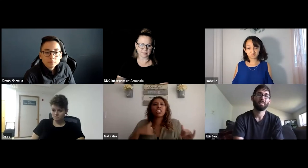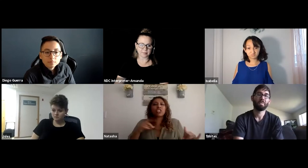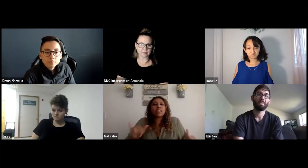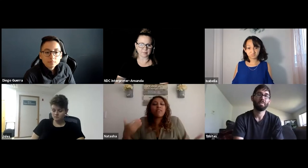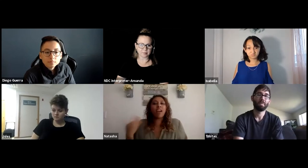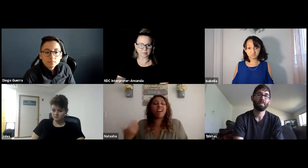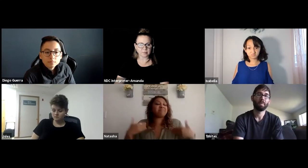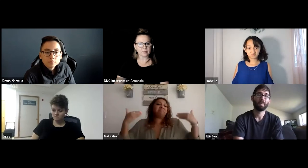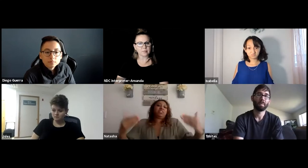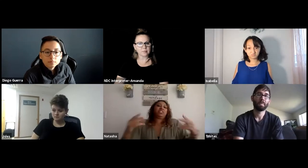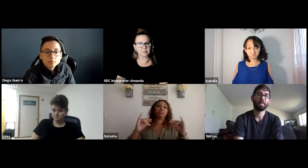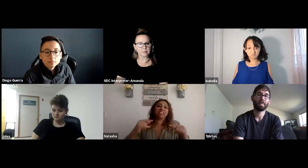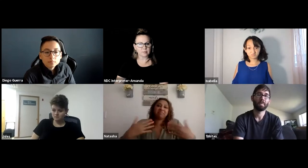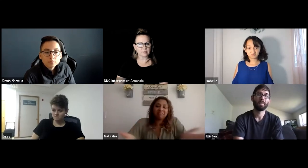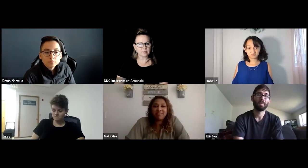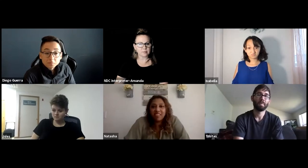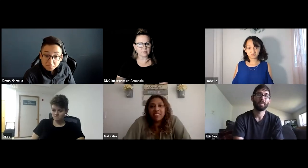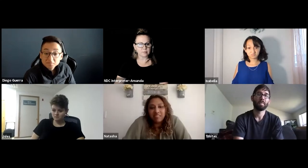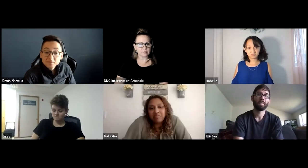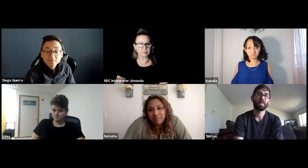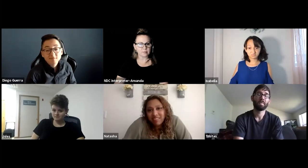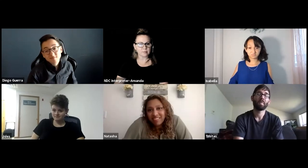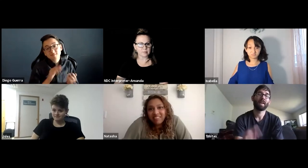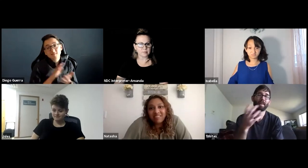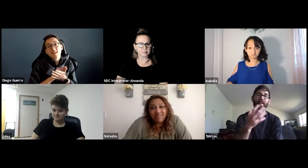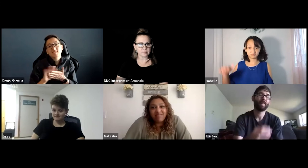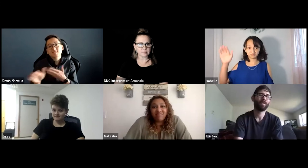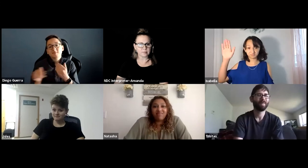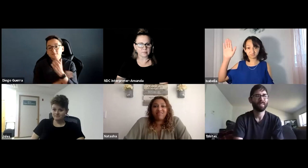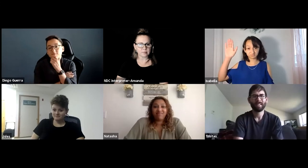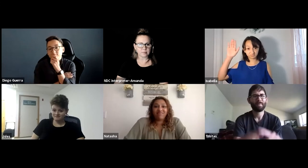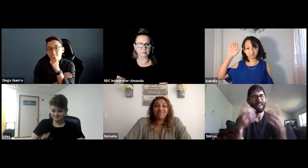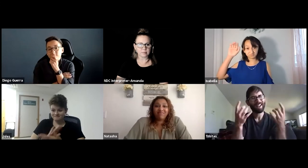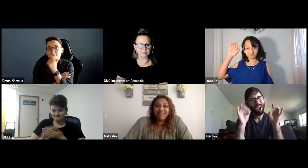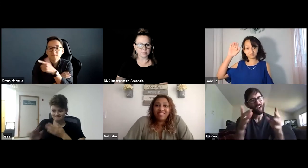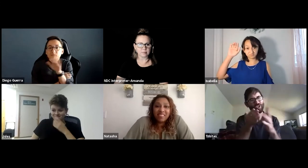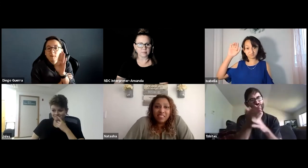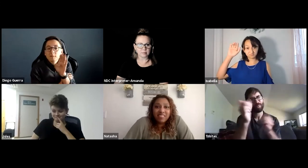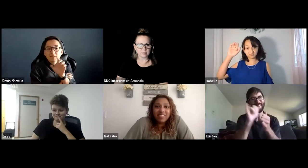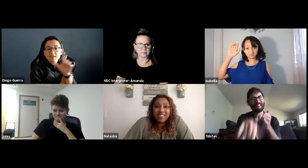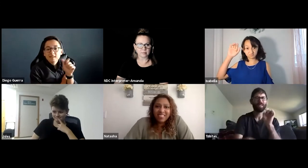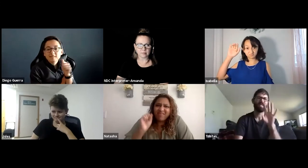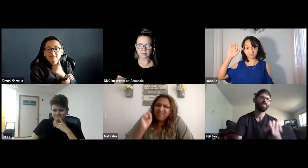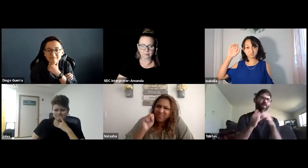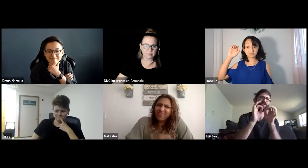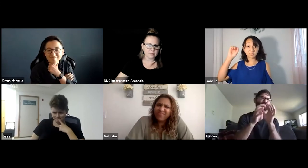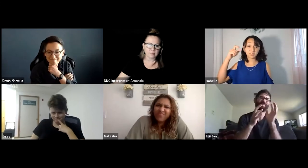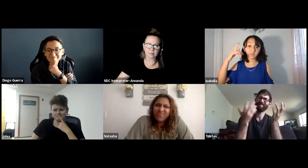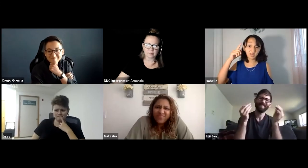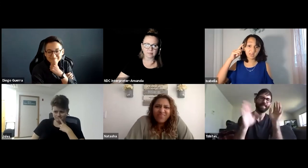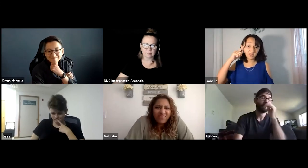saw them at another college, and realized you know what, I can return and I can get a degree in criminal justice and work to change things. So I went ahead and did so.